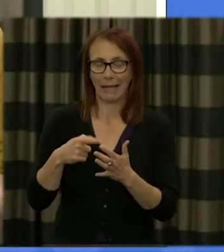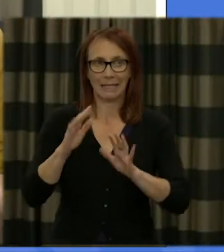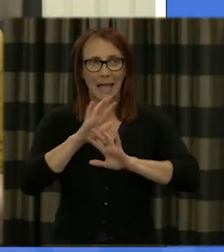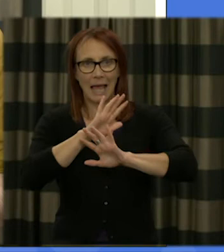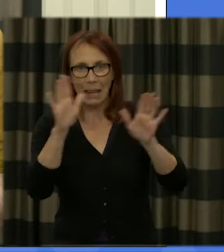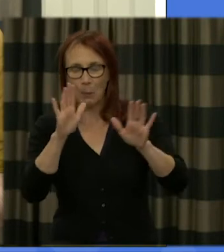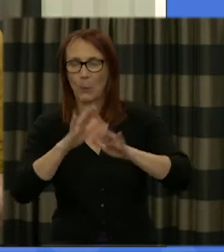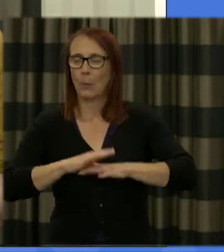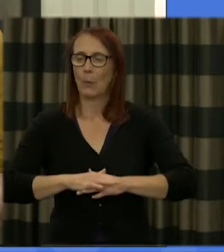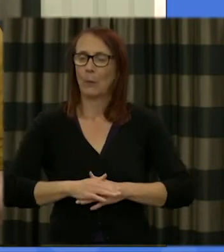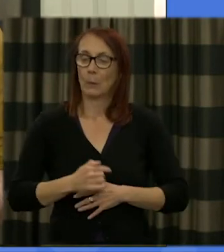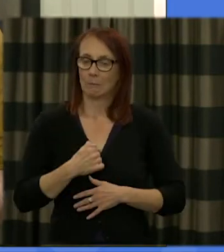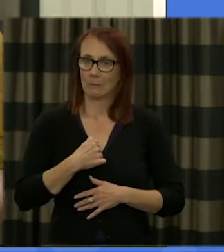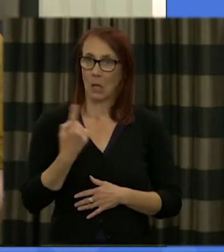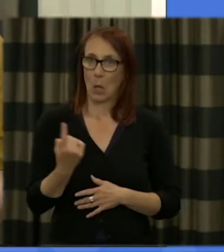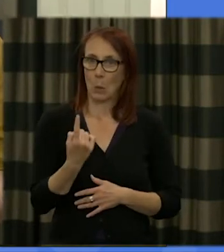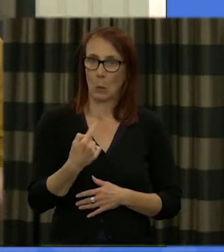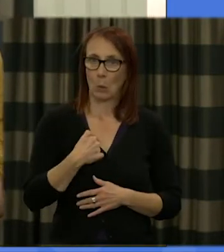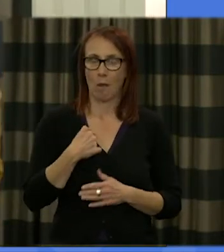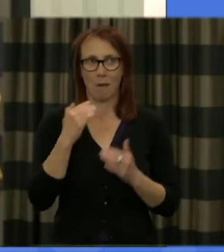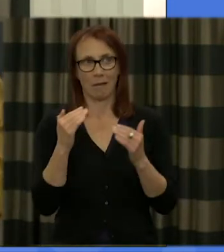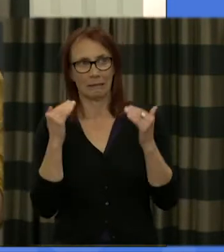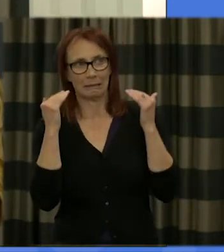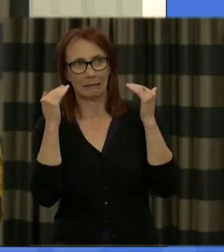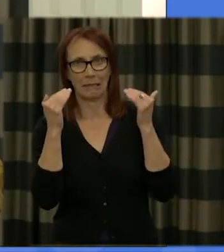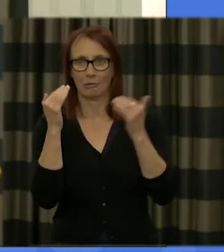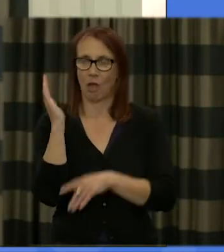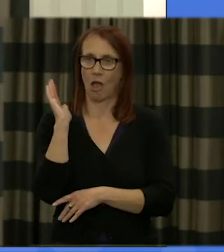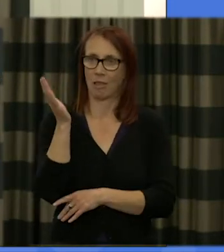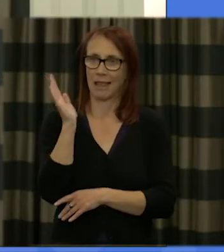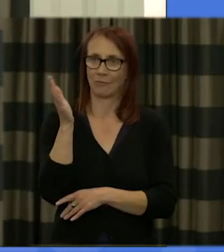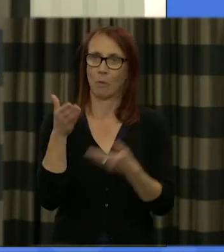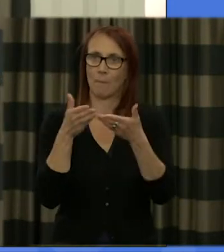McCourt until I'm a senior lecturer in public law at Strathclyde University the